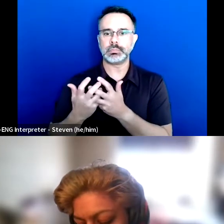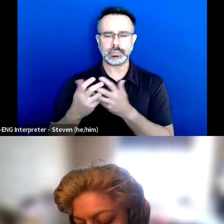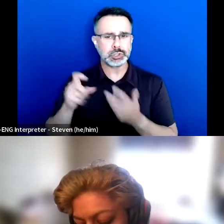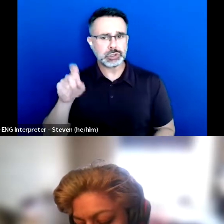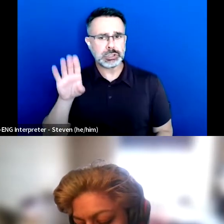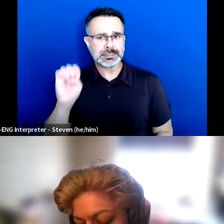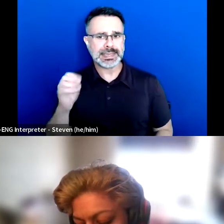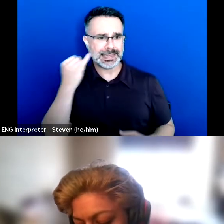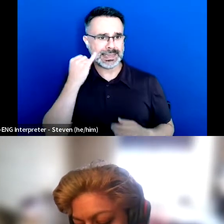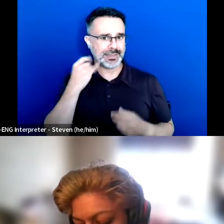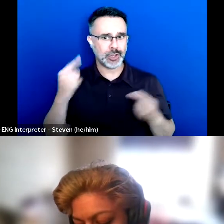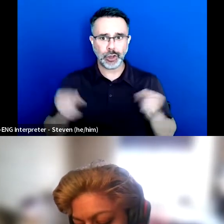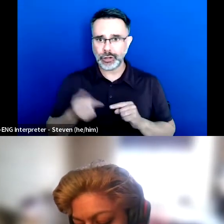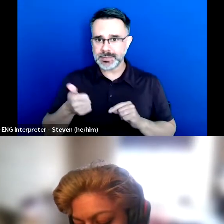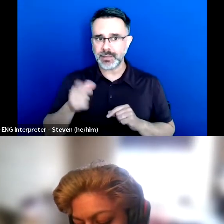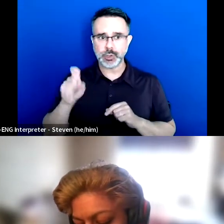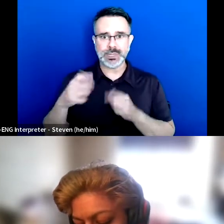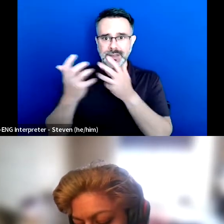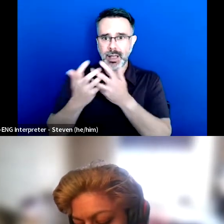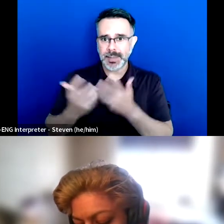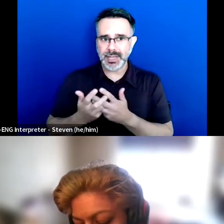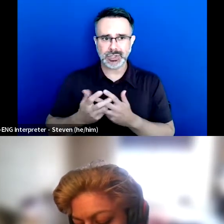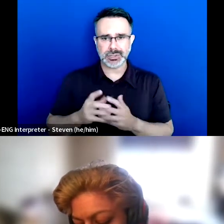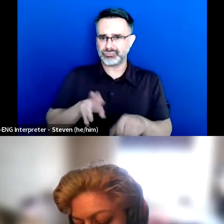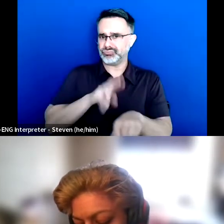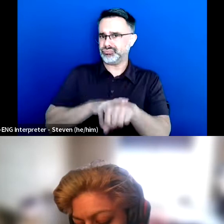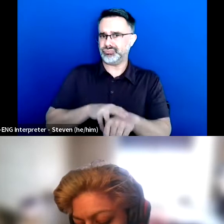if somebody's hurt themselves and they need accommodations and they should be giving them straight away.